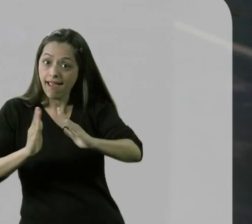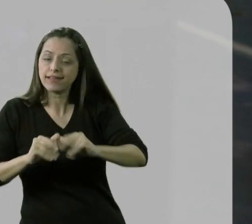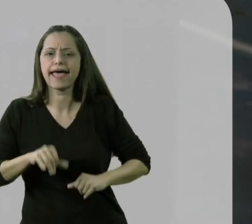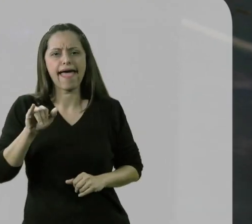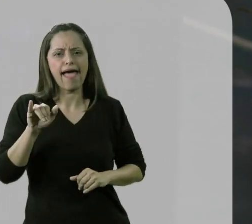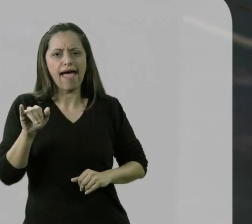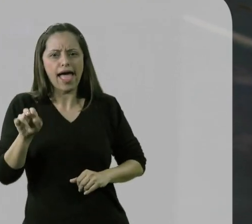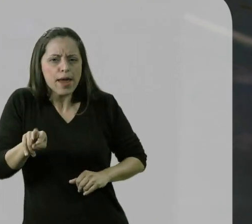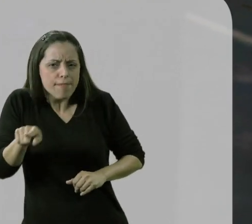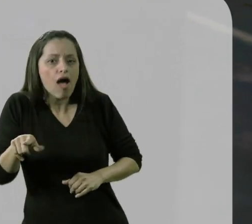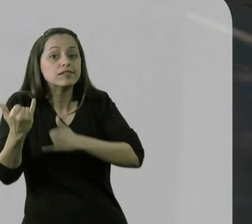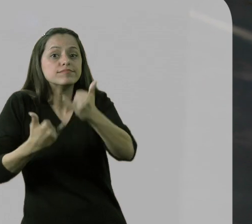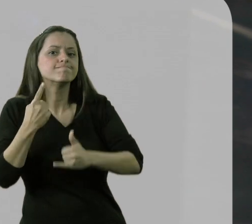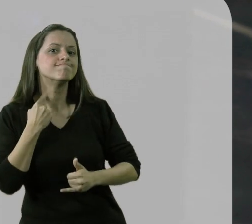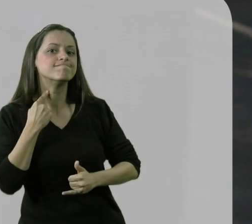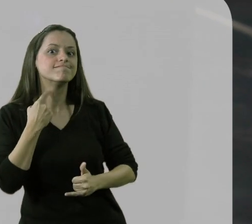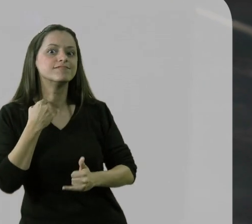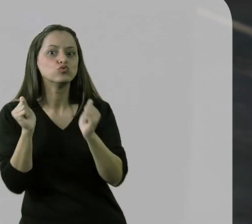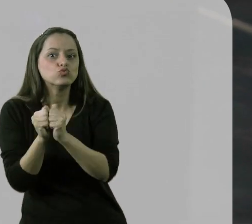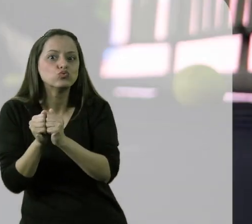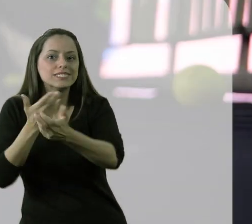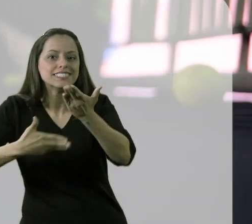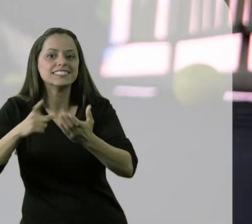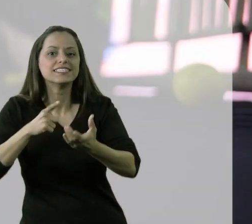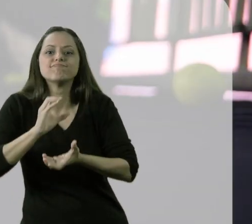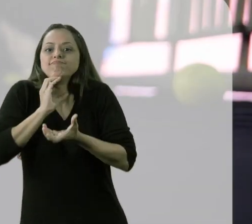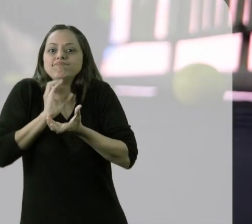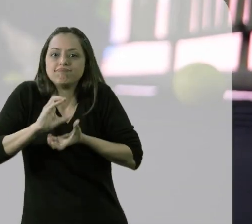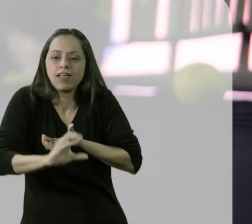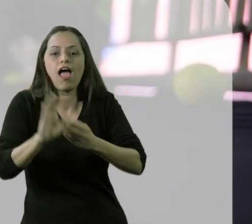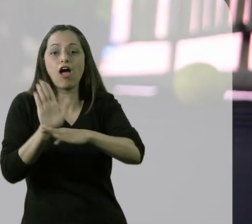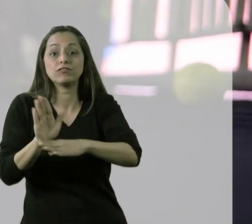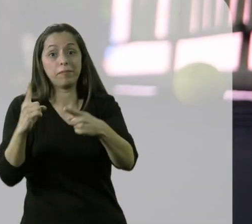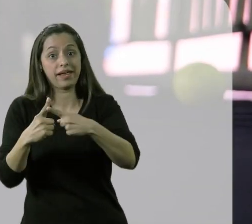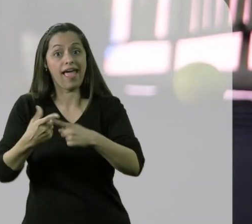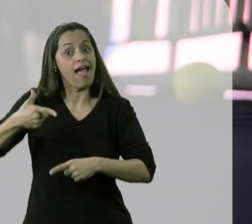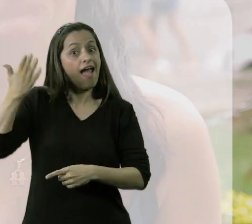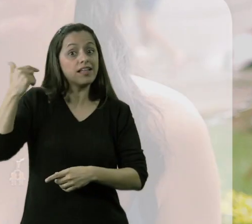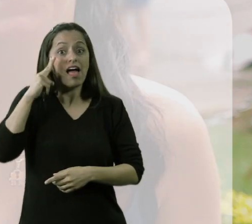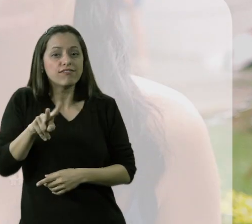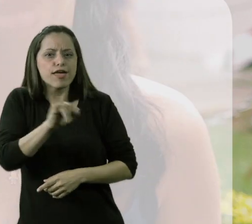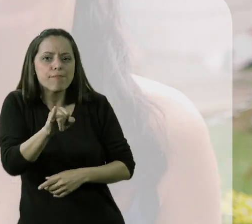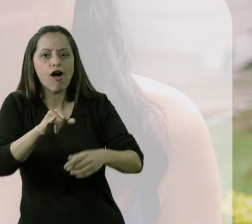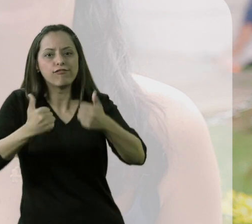His brother wanted to be able to play boccia with him, he took the ball and put it on him, because he saw his brother playing all the time. For example, his brother plays football, he doesn't.